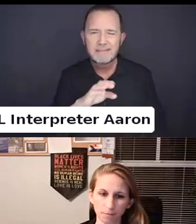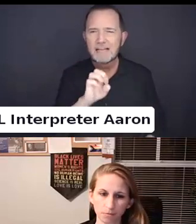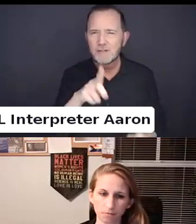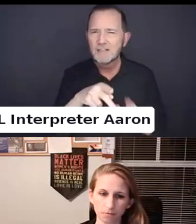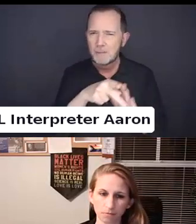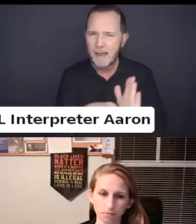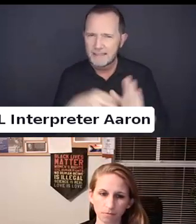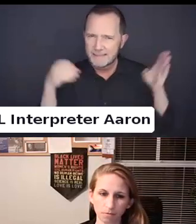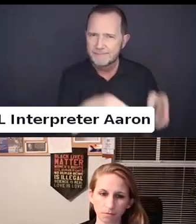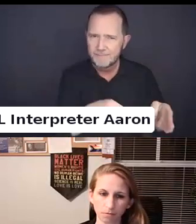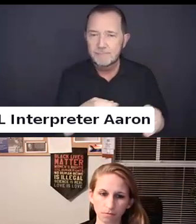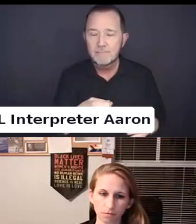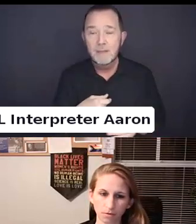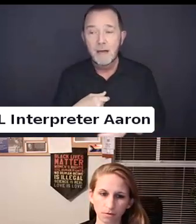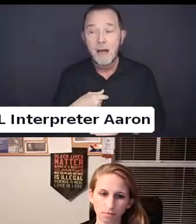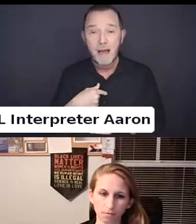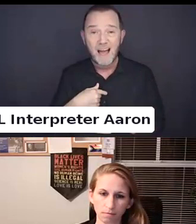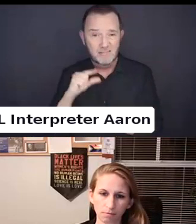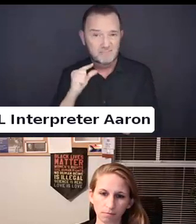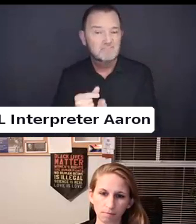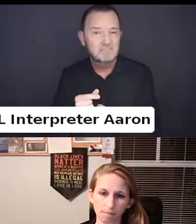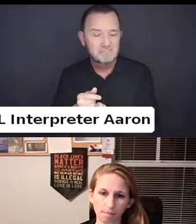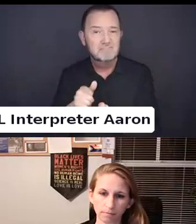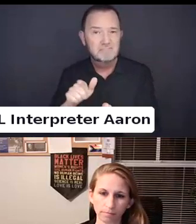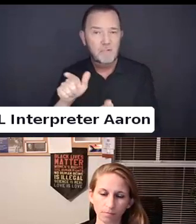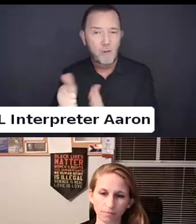I am a lawyer by training. I've never practiced it in my life.